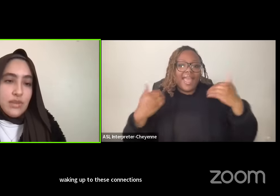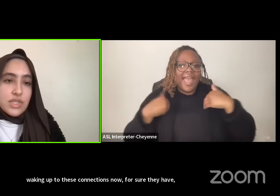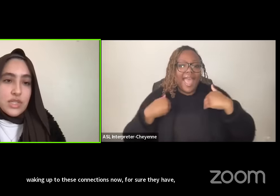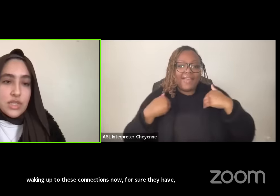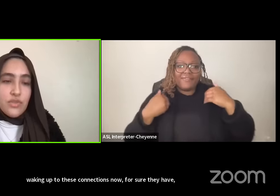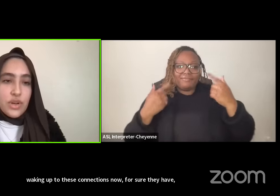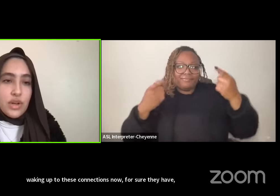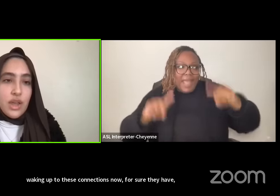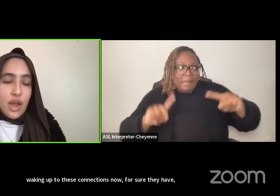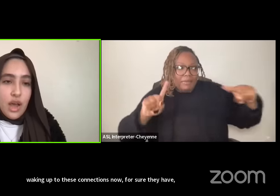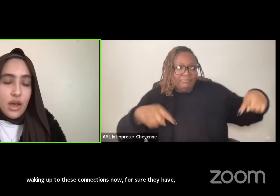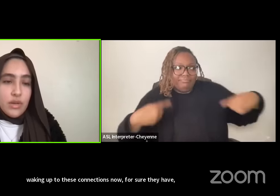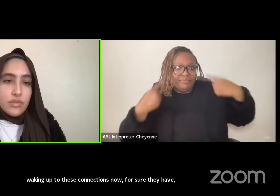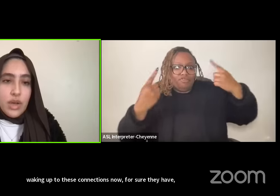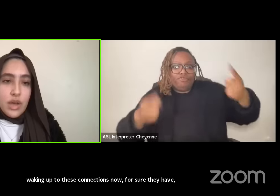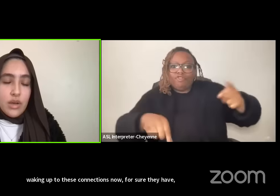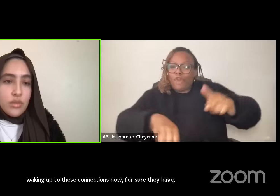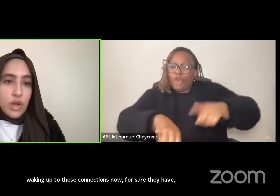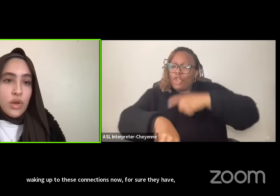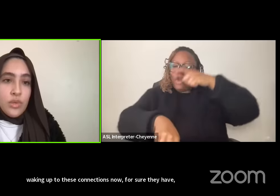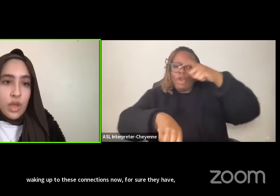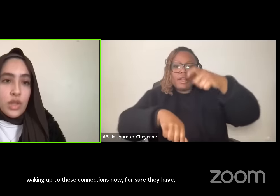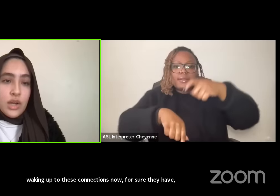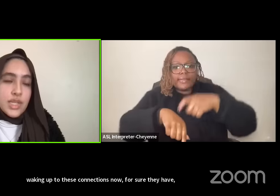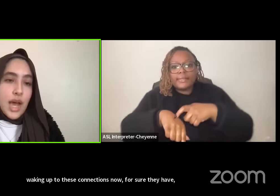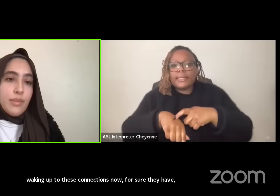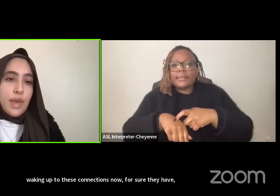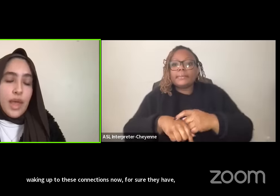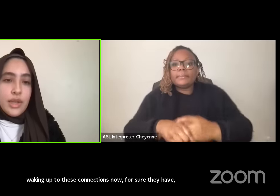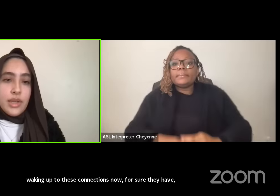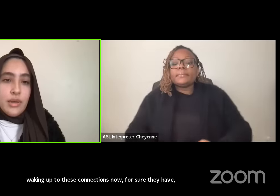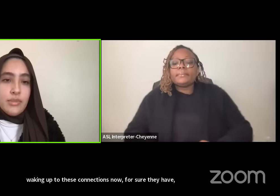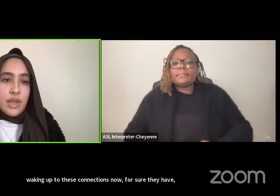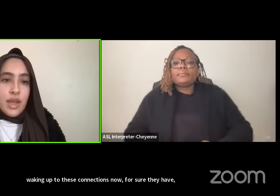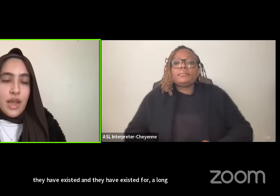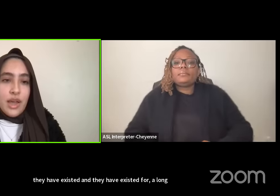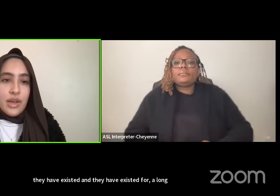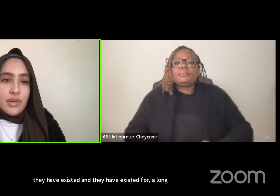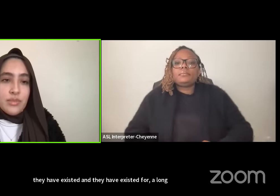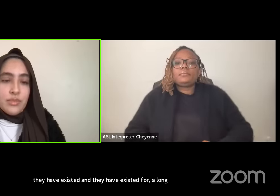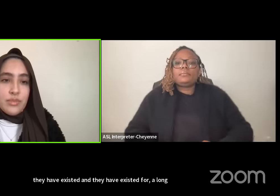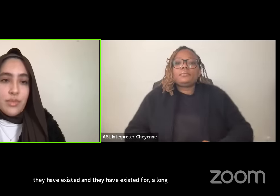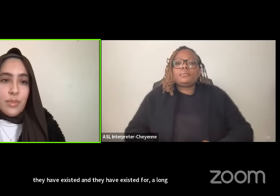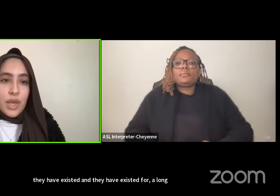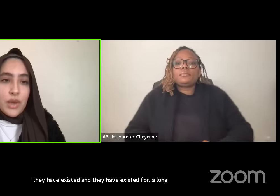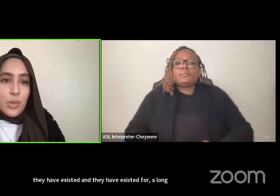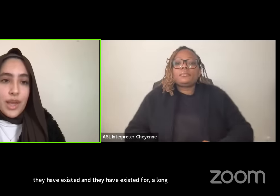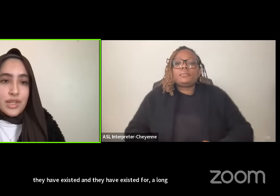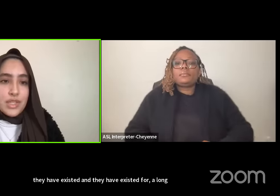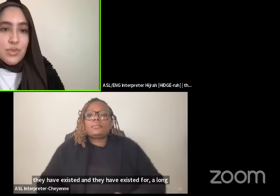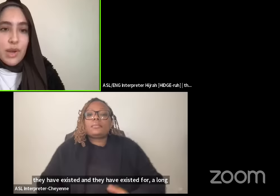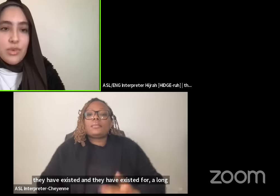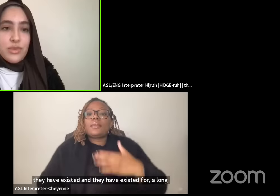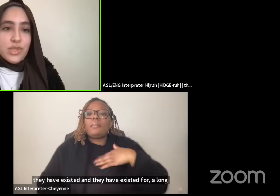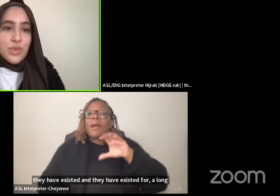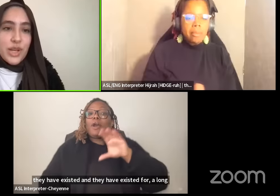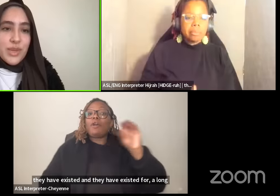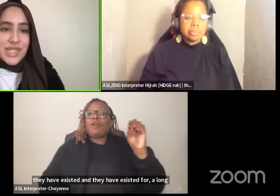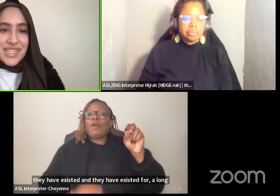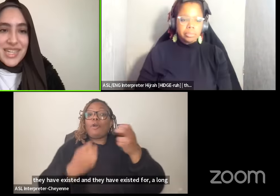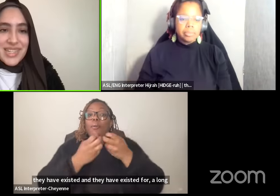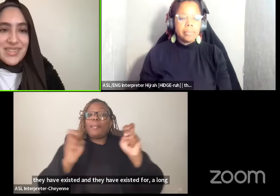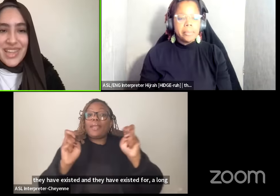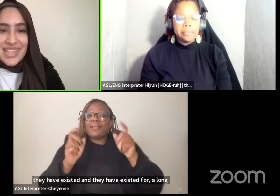they have existed for u a long time and um um my co-panelist Barbara was bringing me to tears with